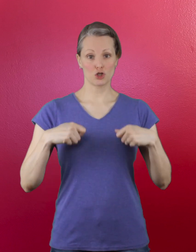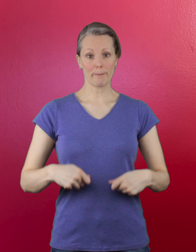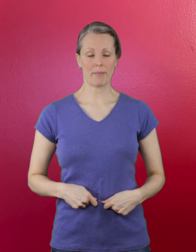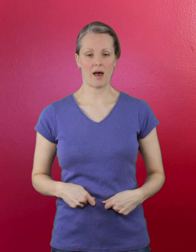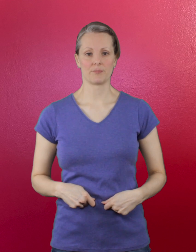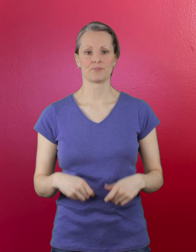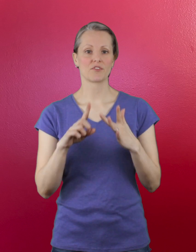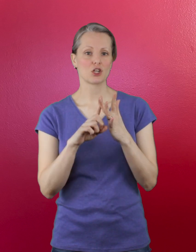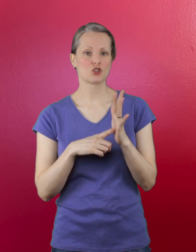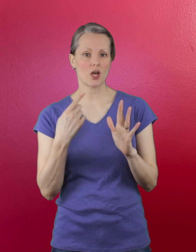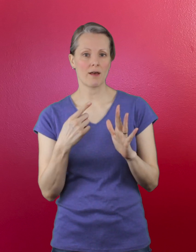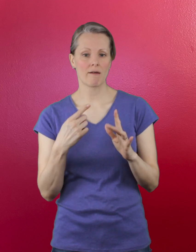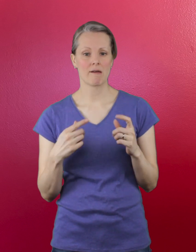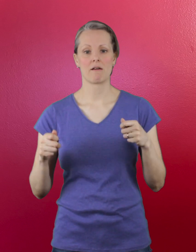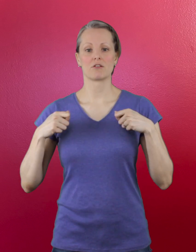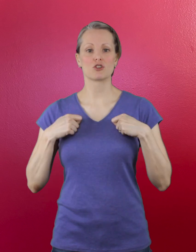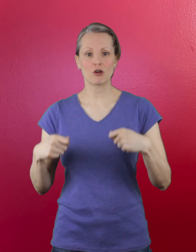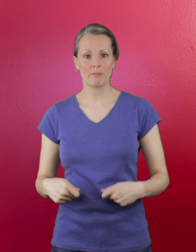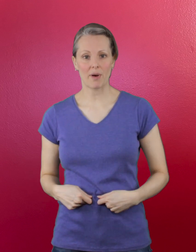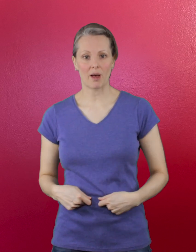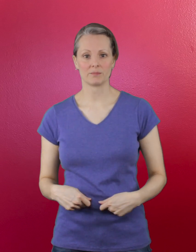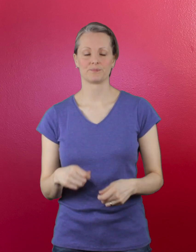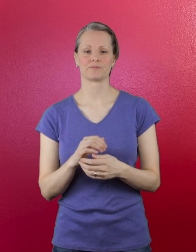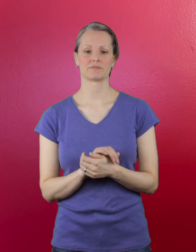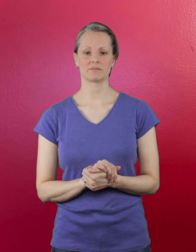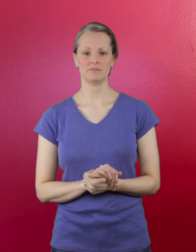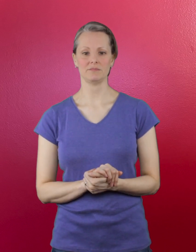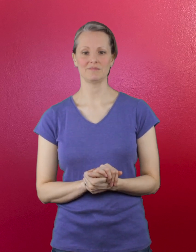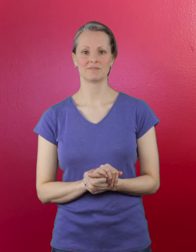jumper ... j ... jumper